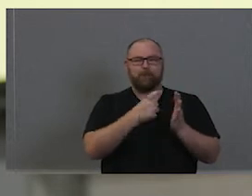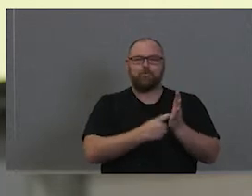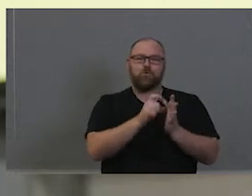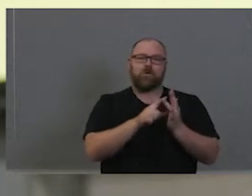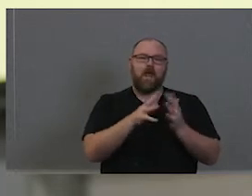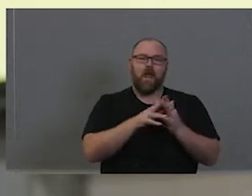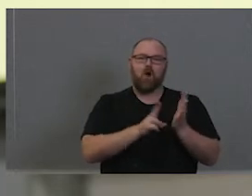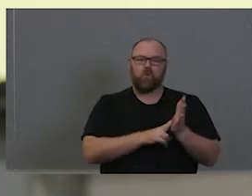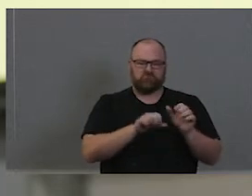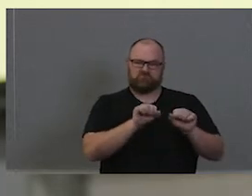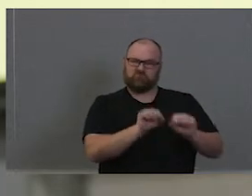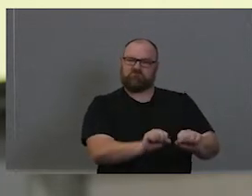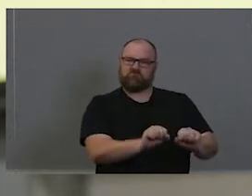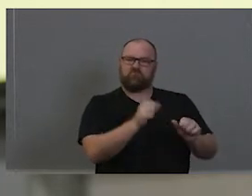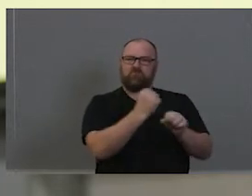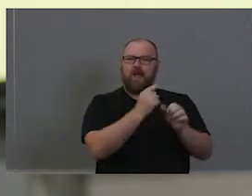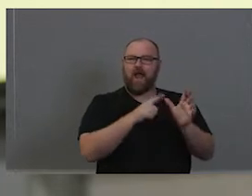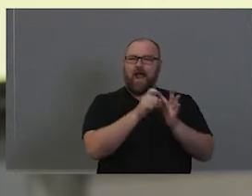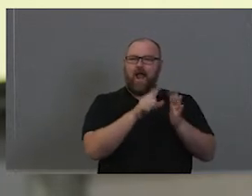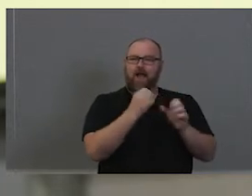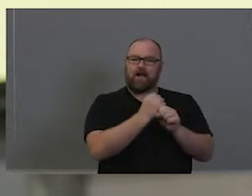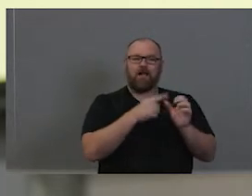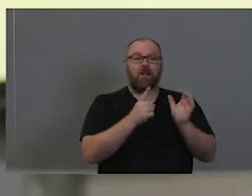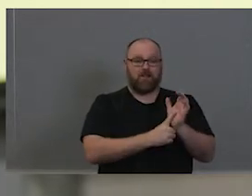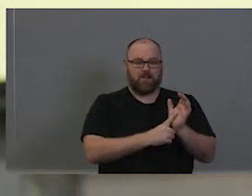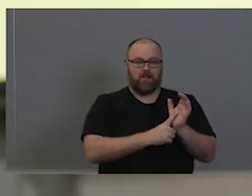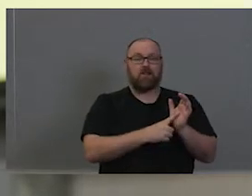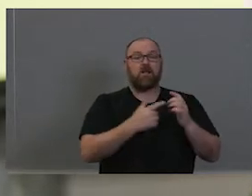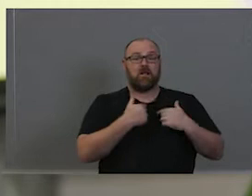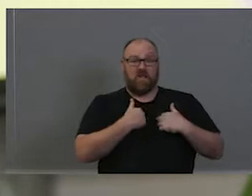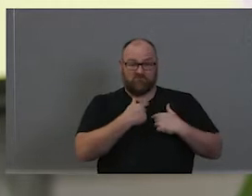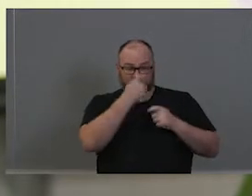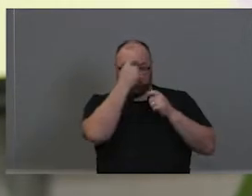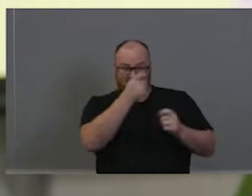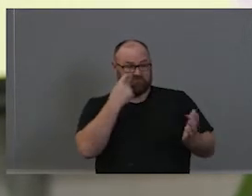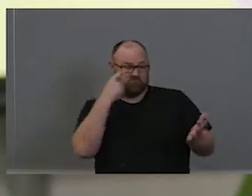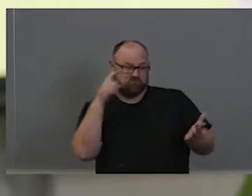that and has done. So since before it even came to be, if you were to look at the seal